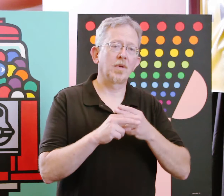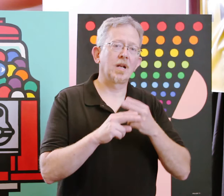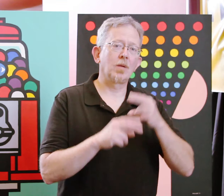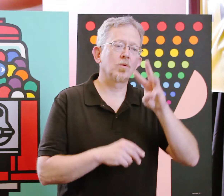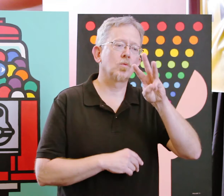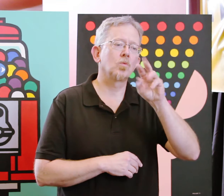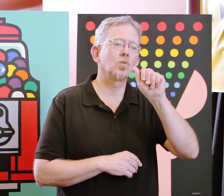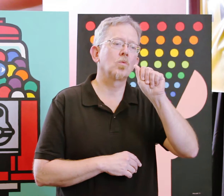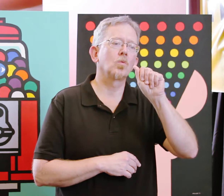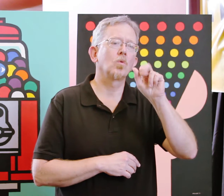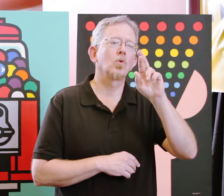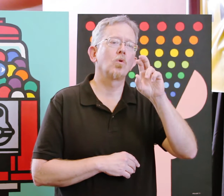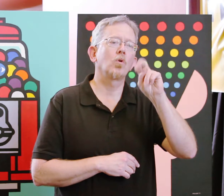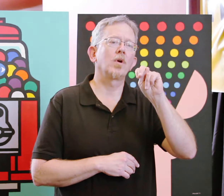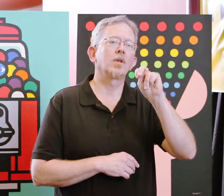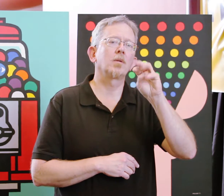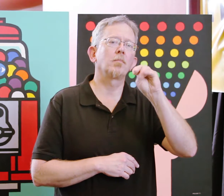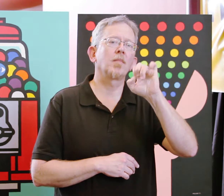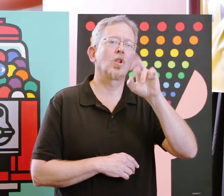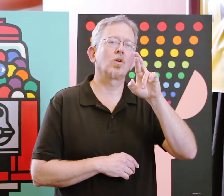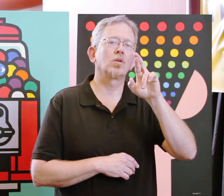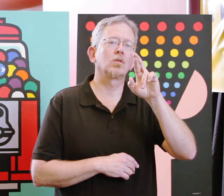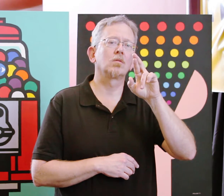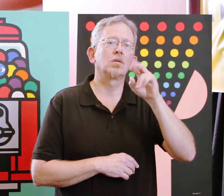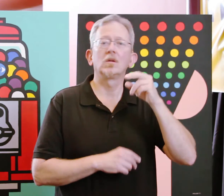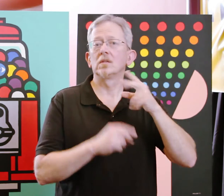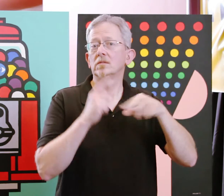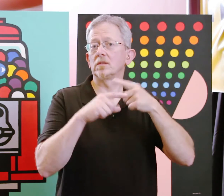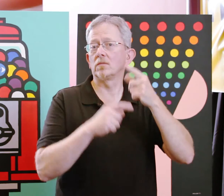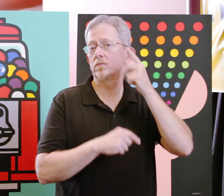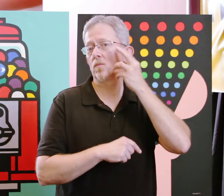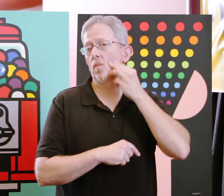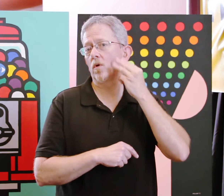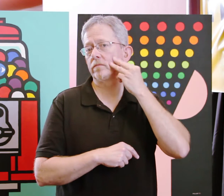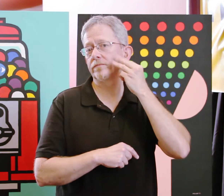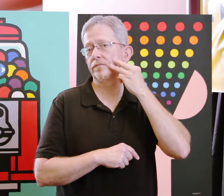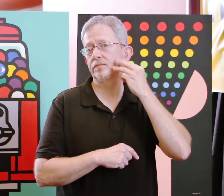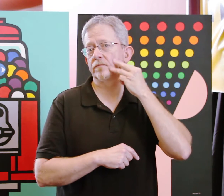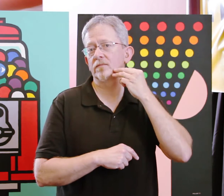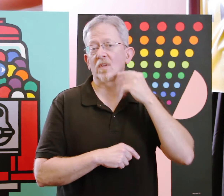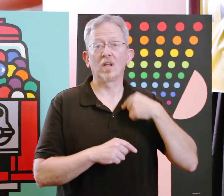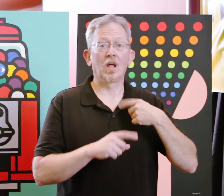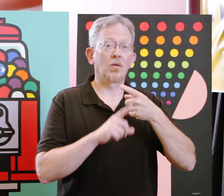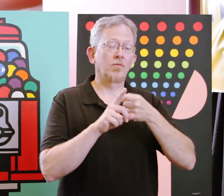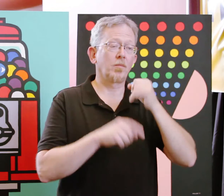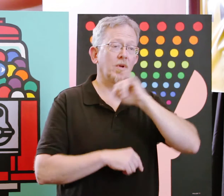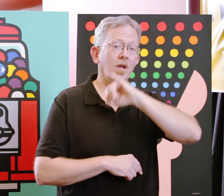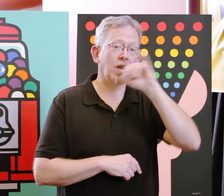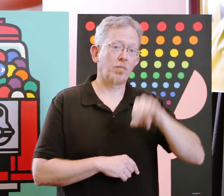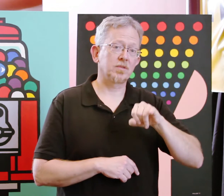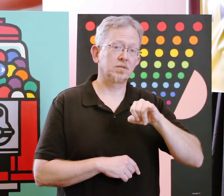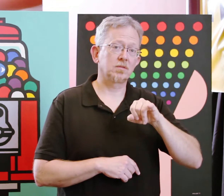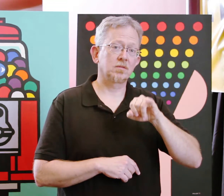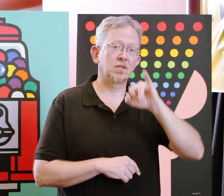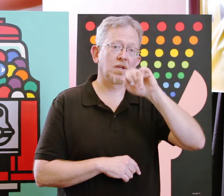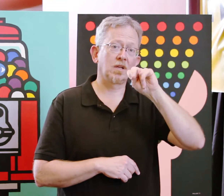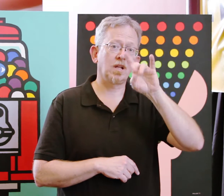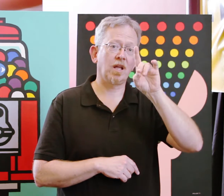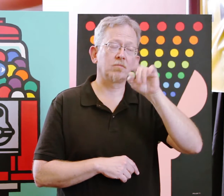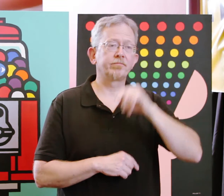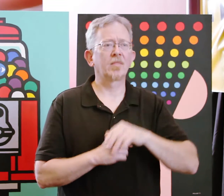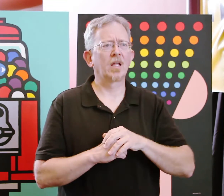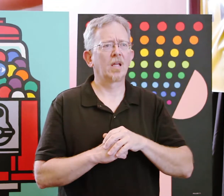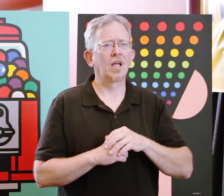My name is Warren Miller, sign name (W-M "painted" on cheek). I'm from Indianapolis, Indiana